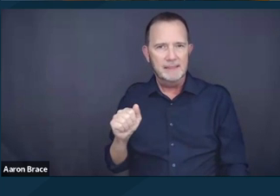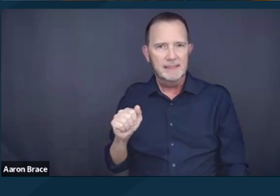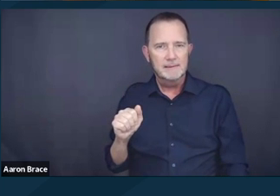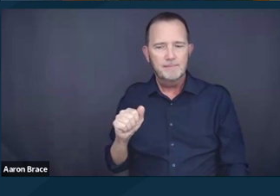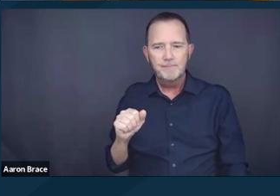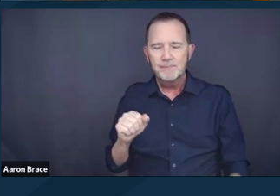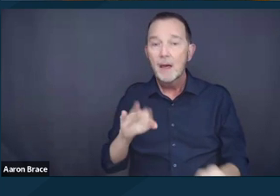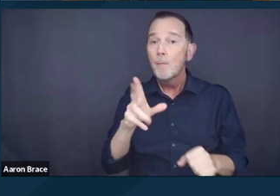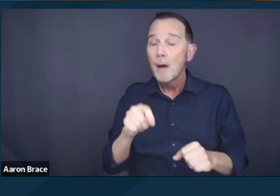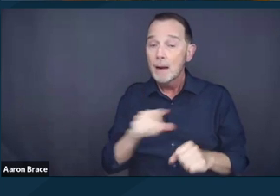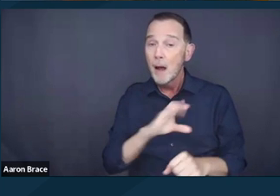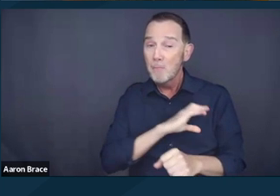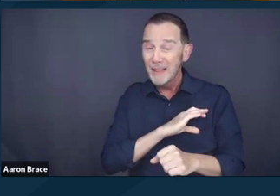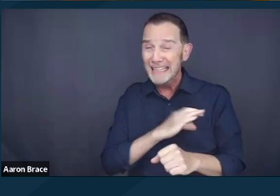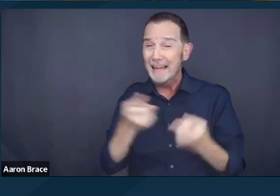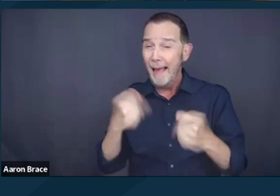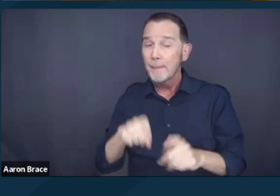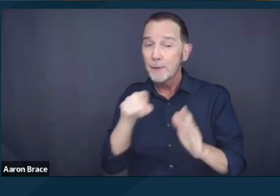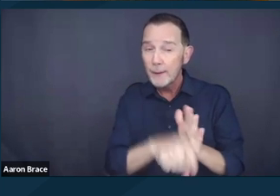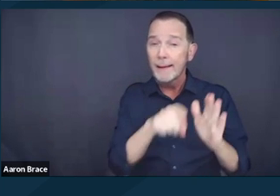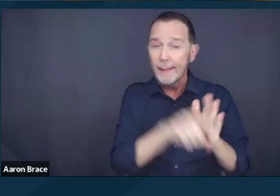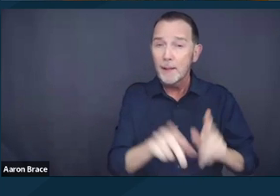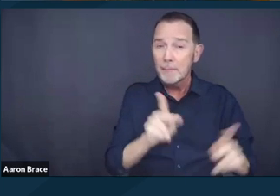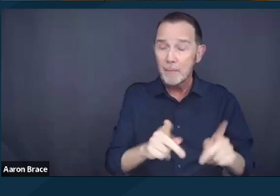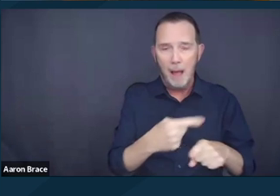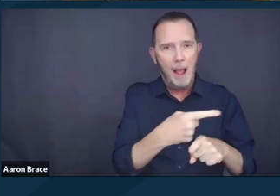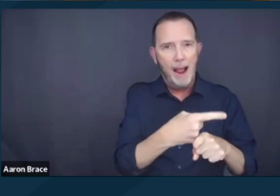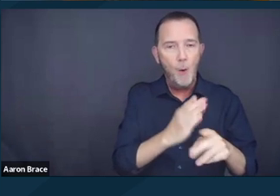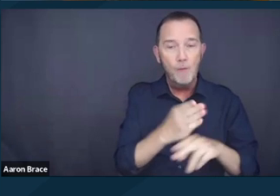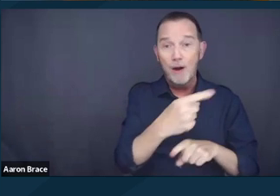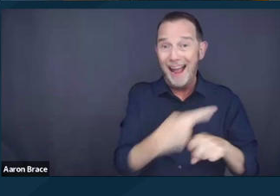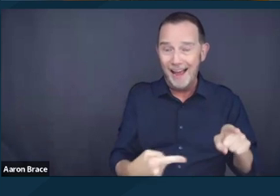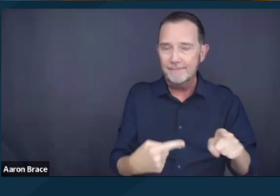killed by police, and over half of the incarcerated adult prison population.